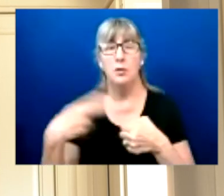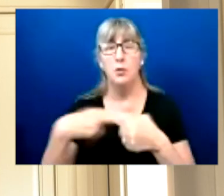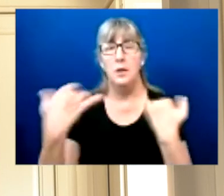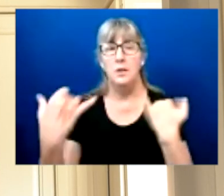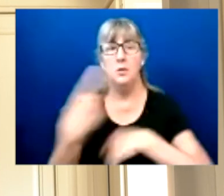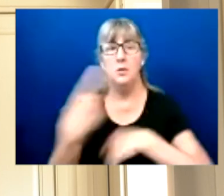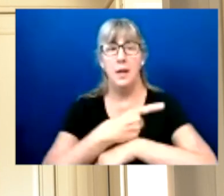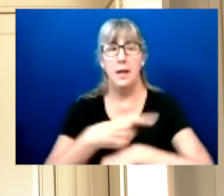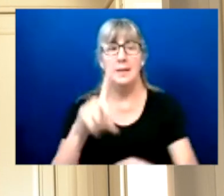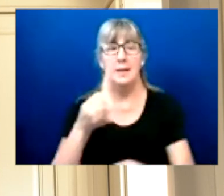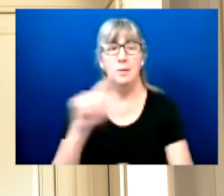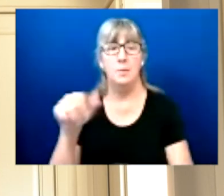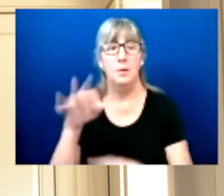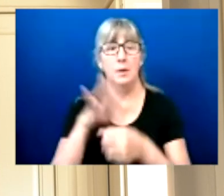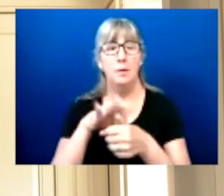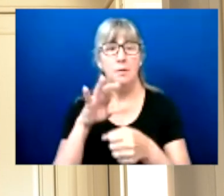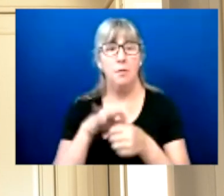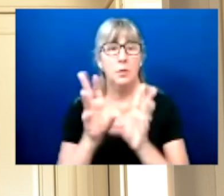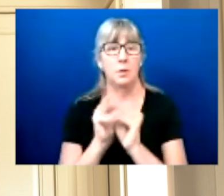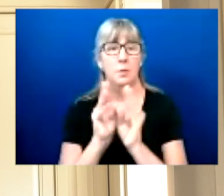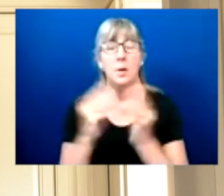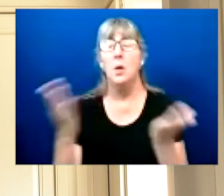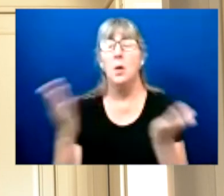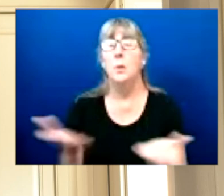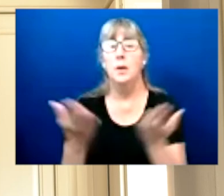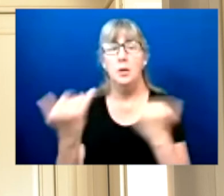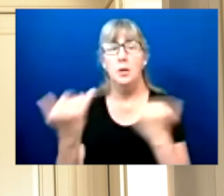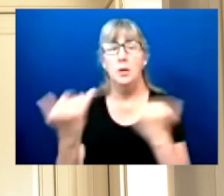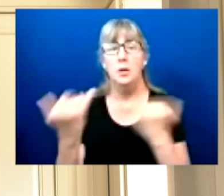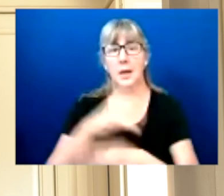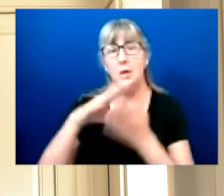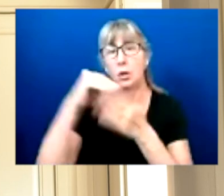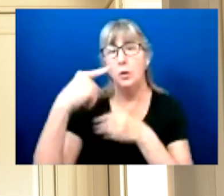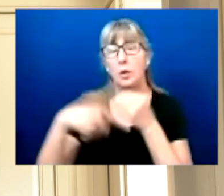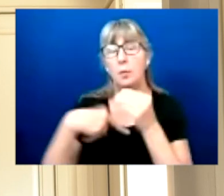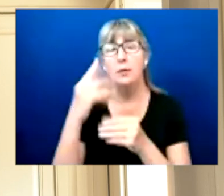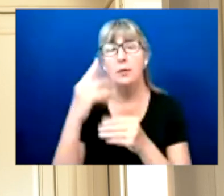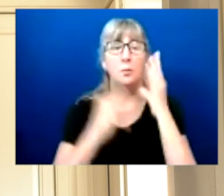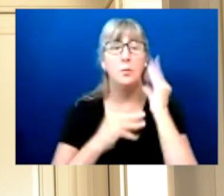We're here today to learn about the experience of voters with disabilities during the 2020